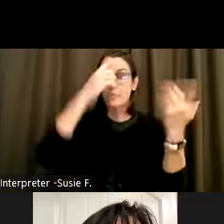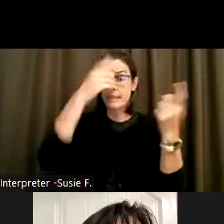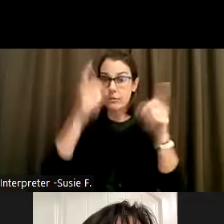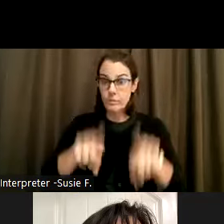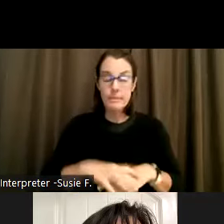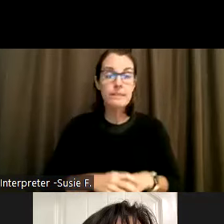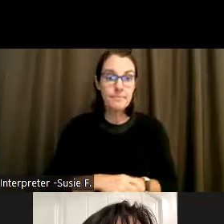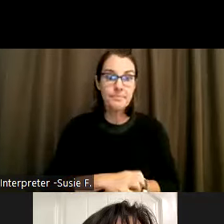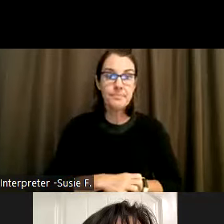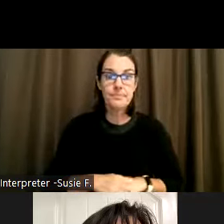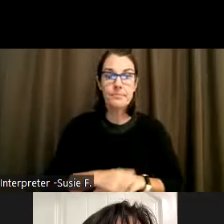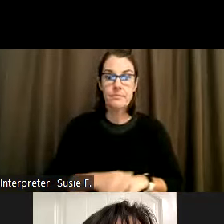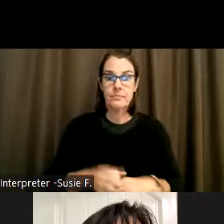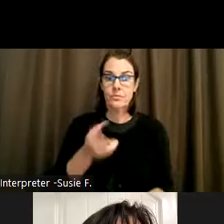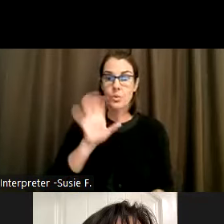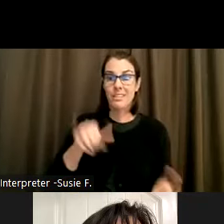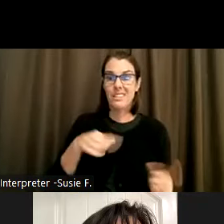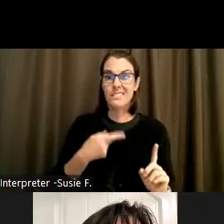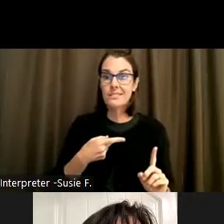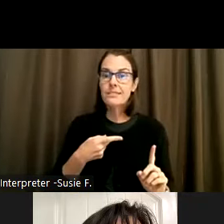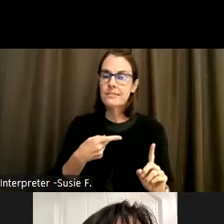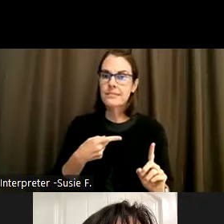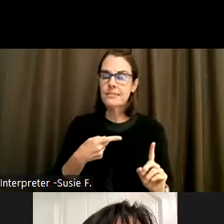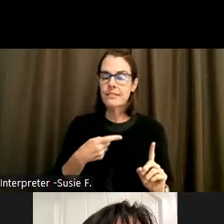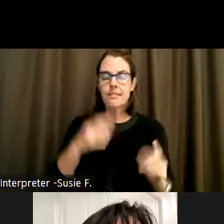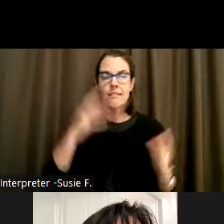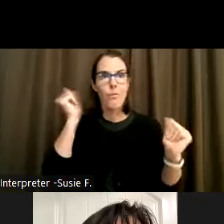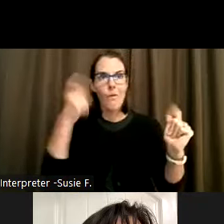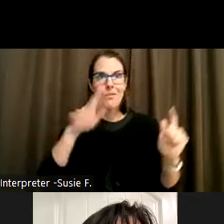So this is the agreements we hope you'll all be willing to follow